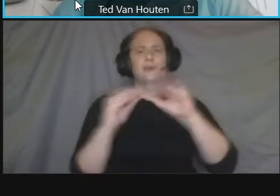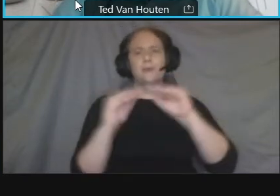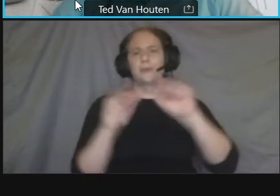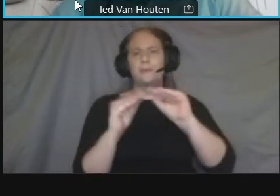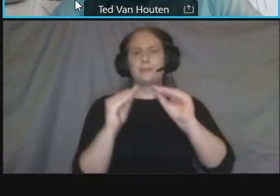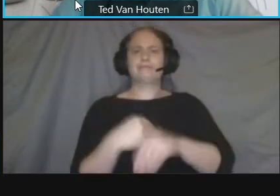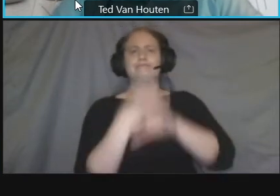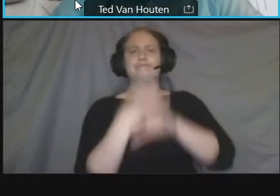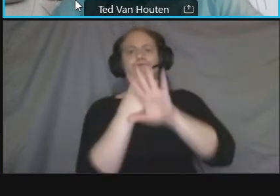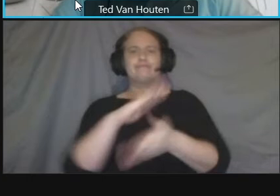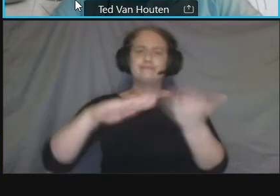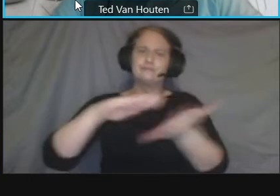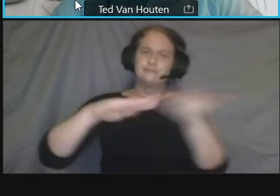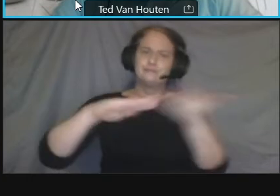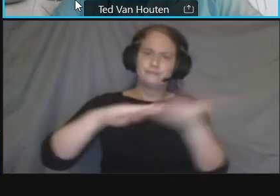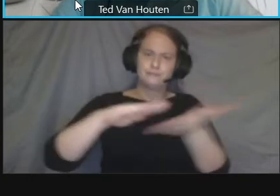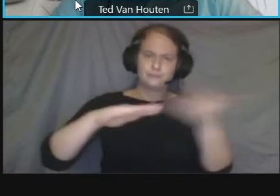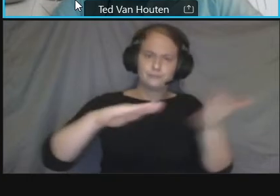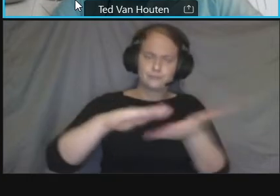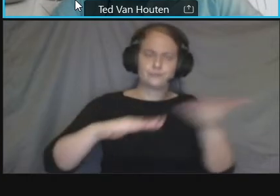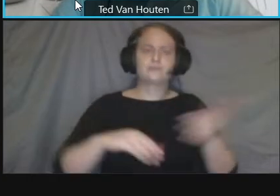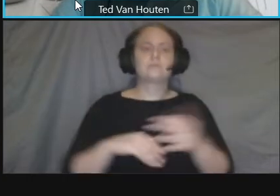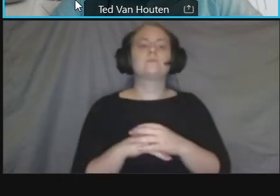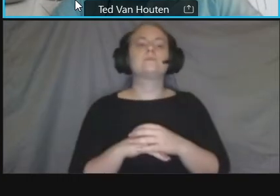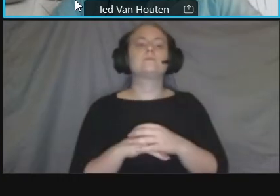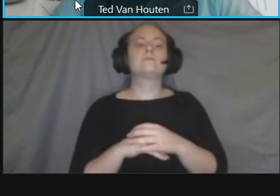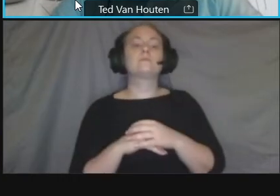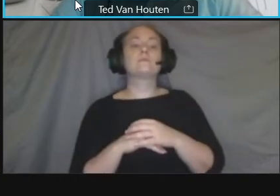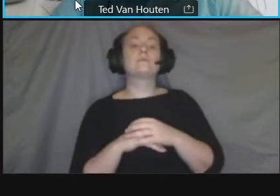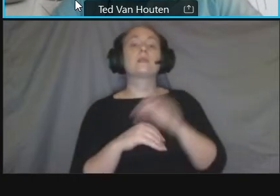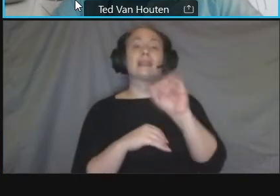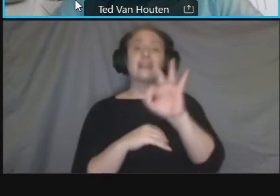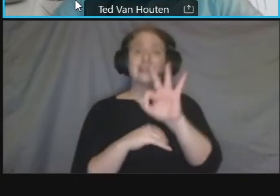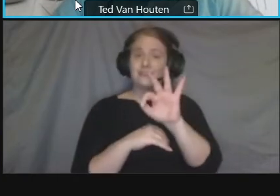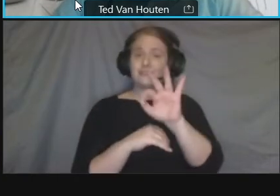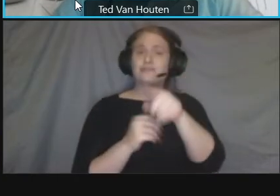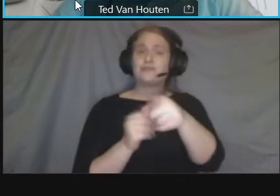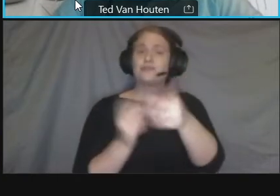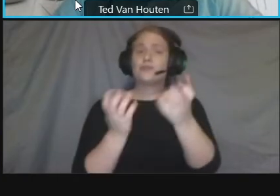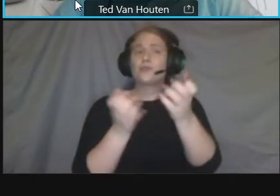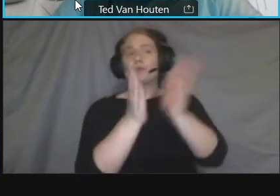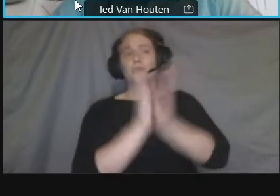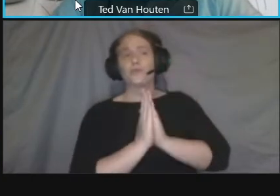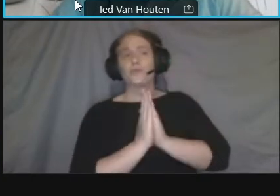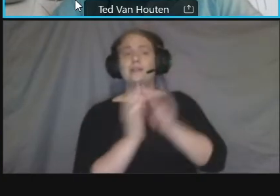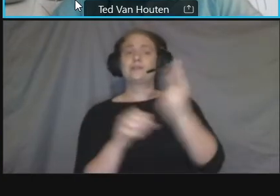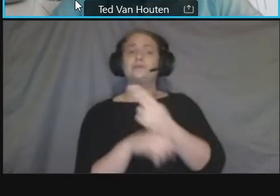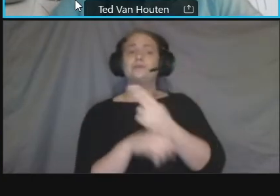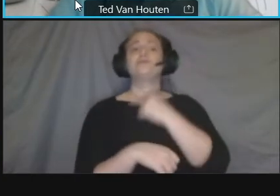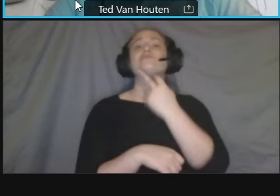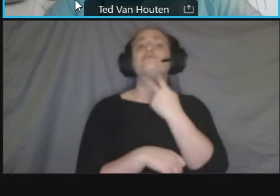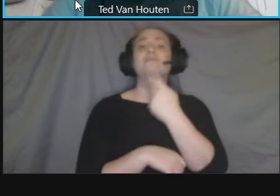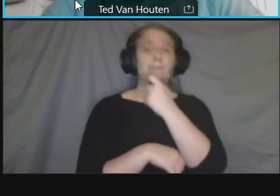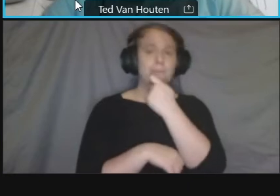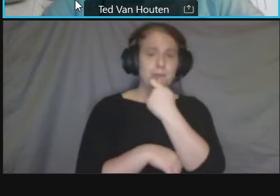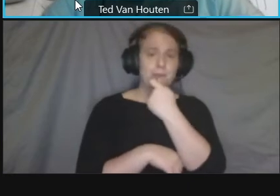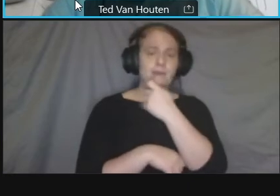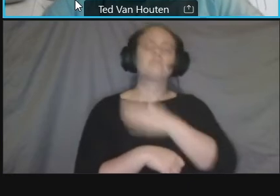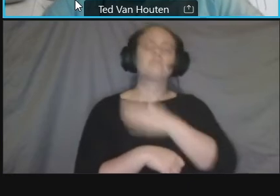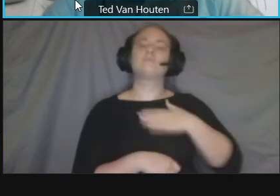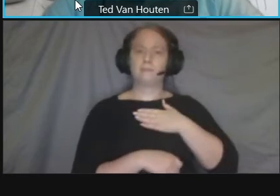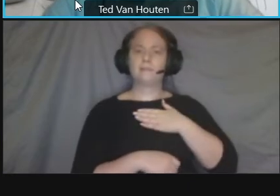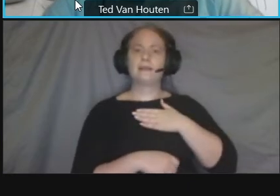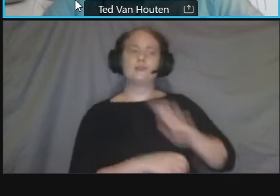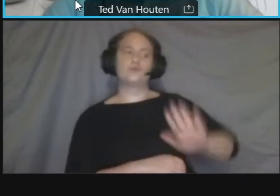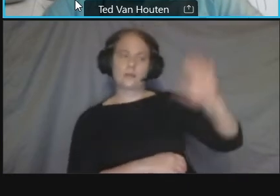quality to request to speak please use the raise hand feature um so send a question